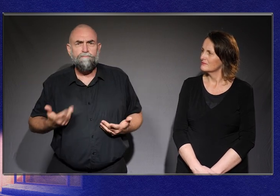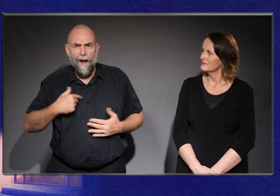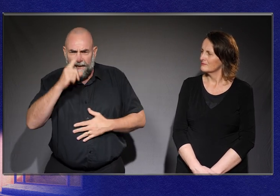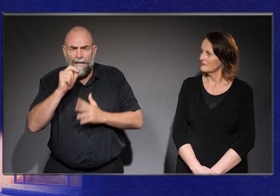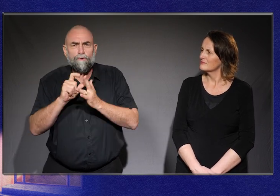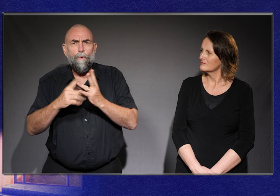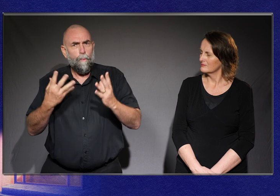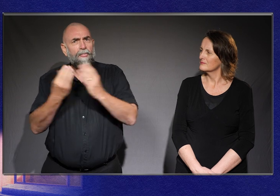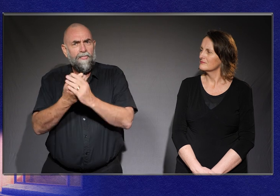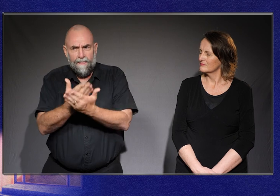was with them.